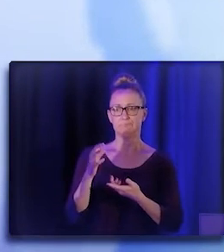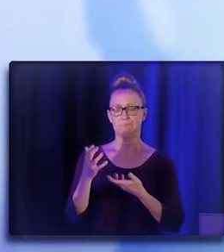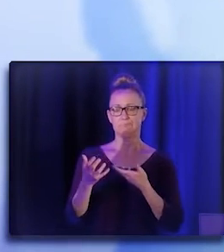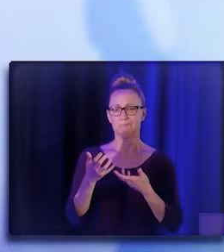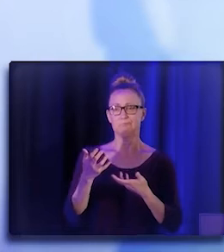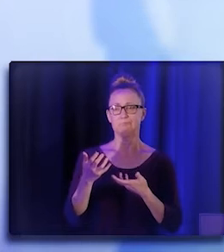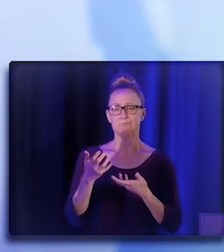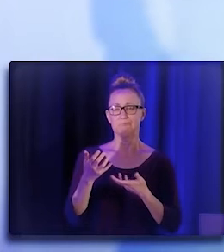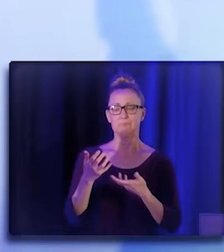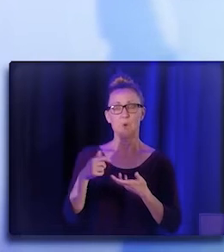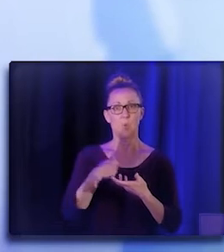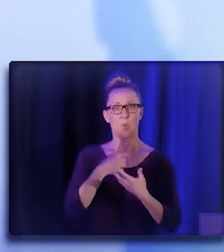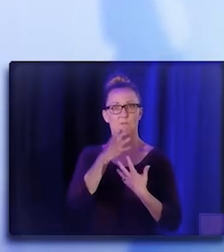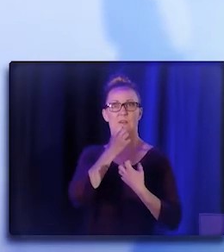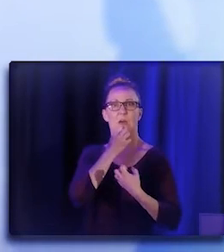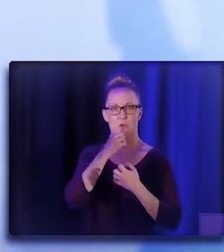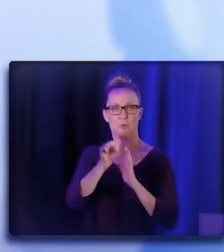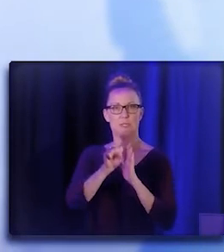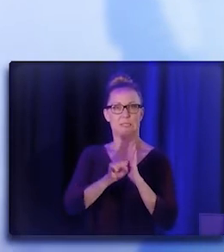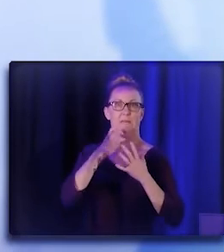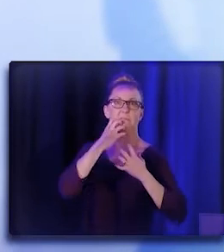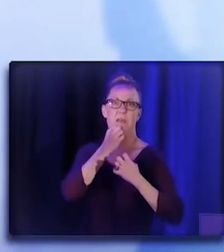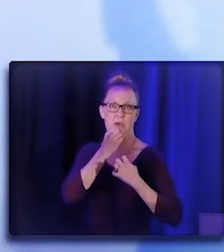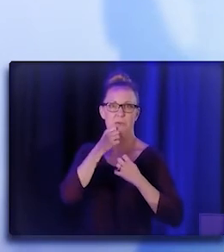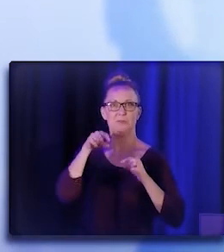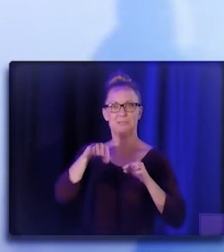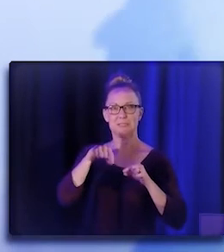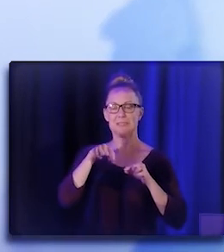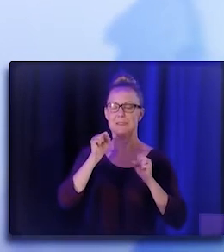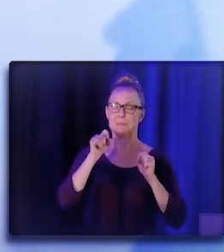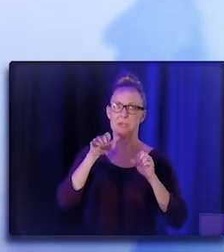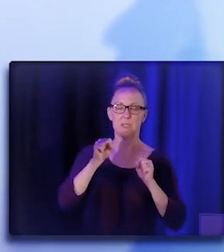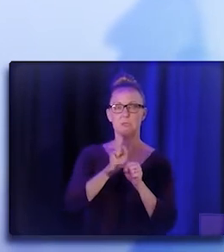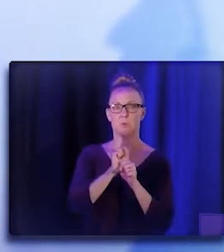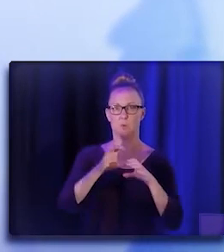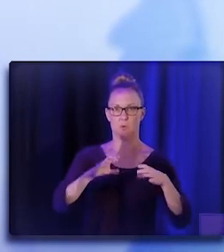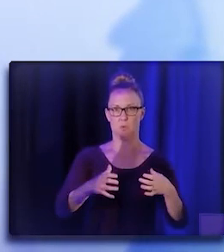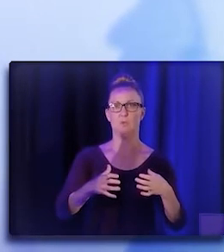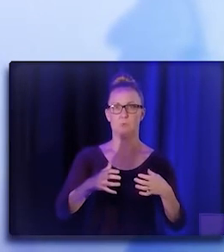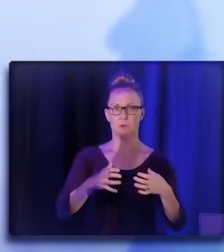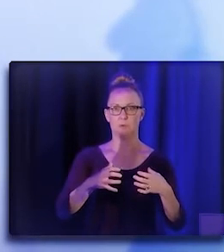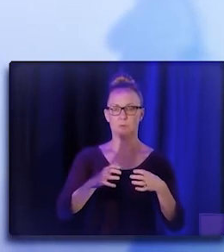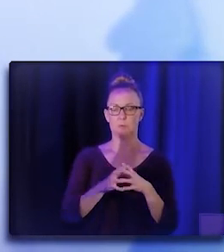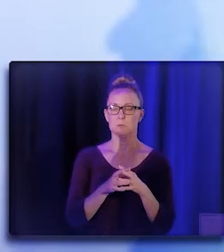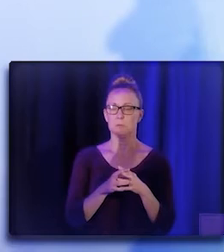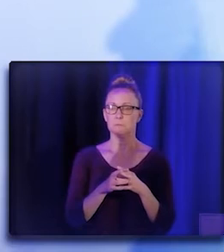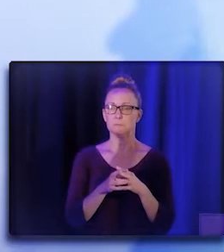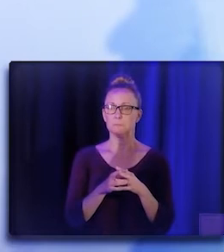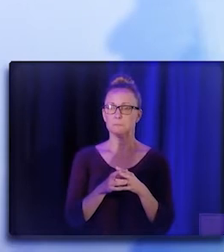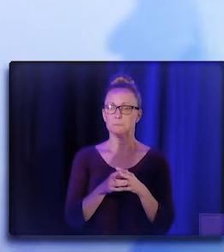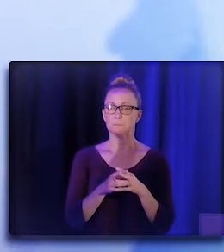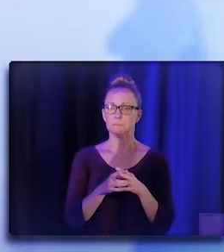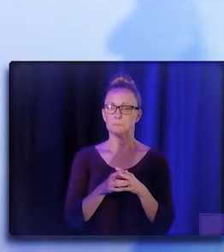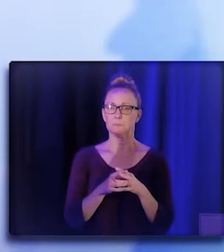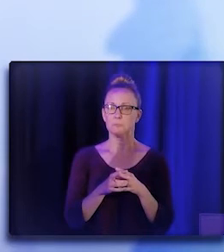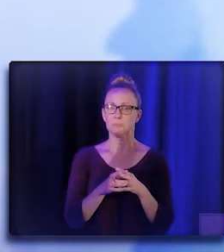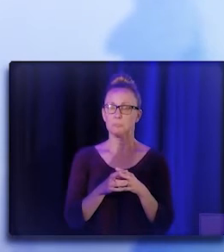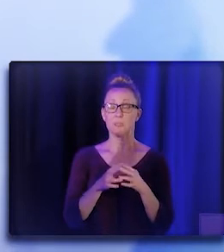and what value the state gives to this incredible workforce. In developing what we're going to be working on,